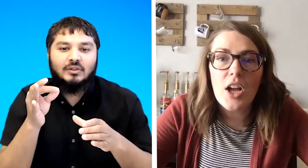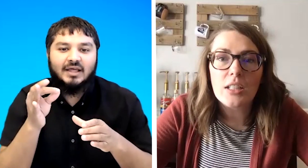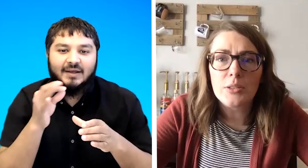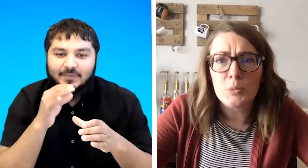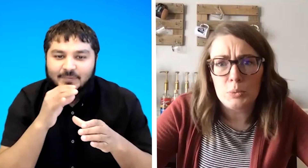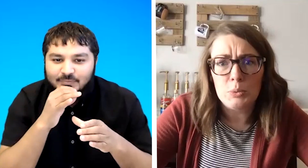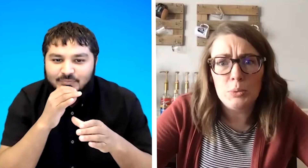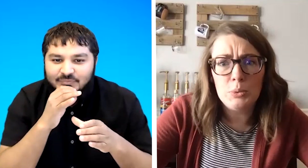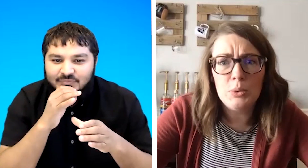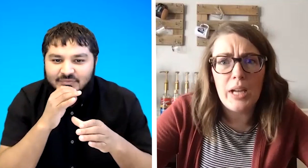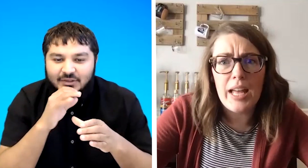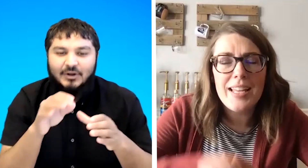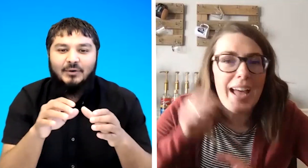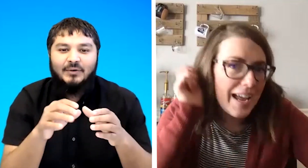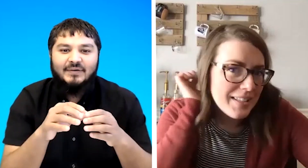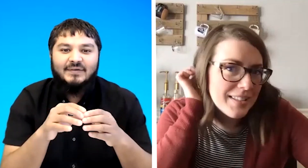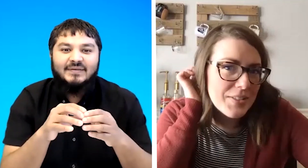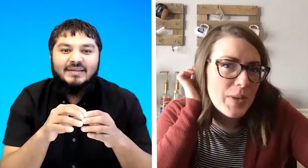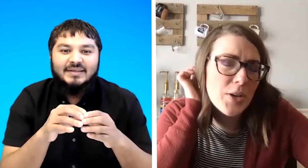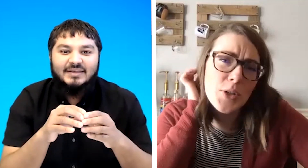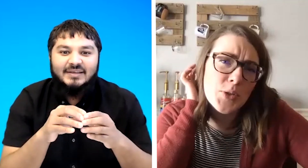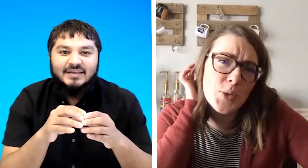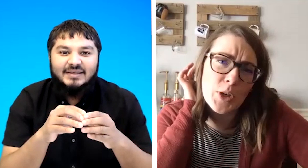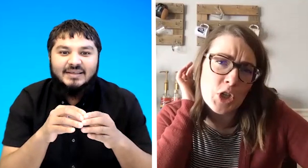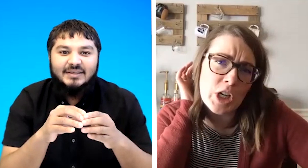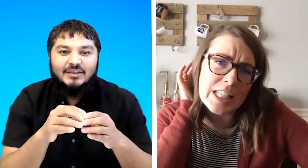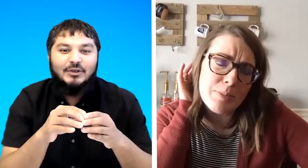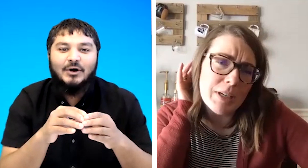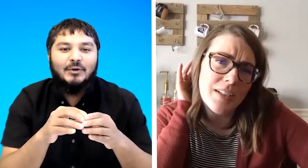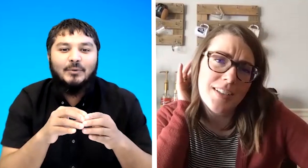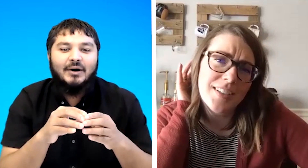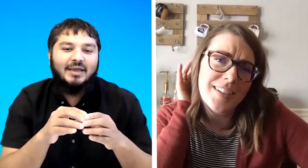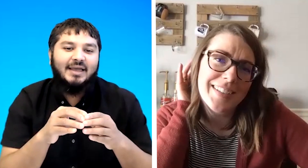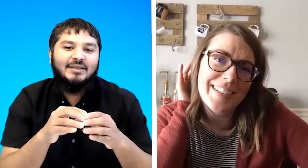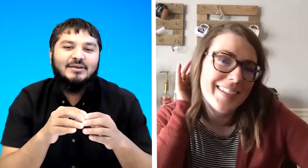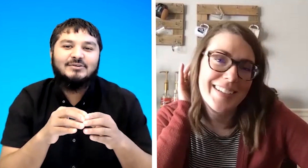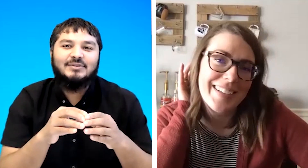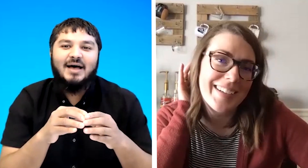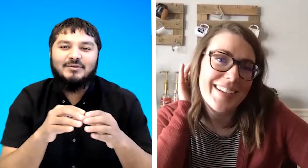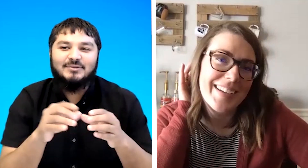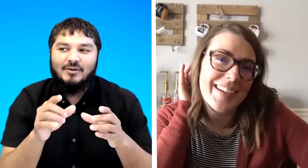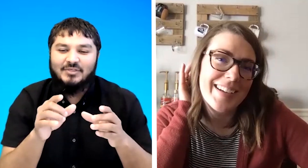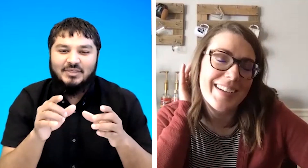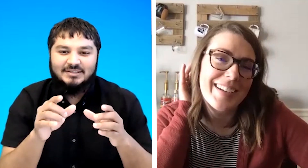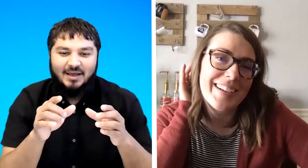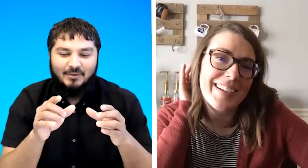that oh uh i we don't use the word chris you know okay so that was one of the things that we were